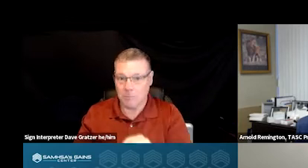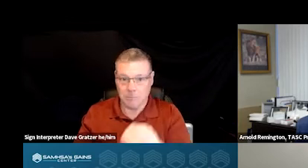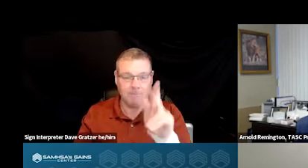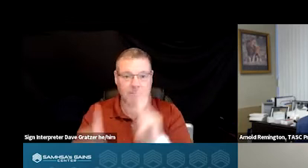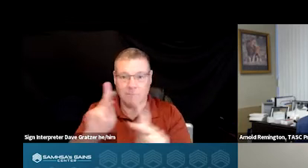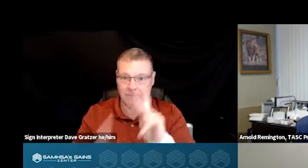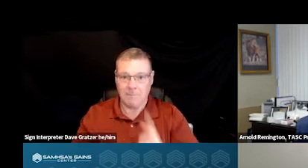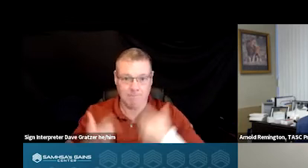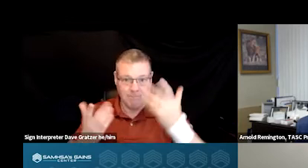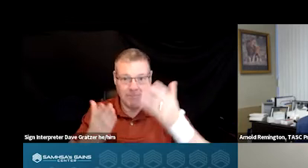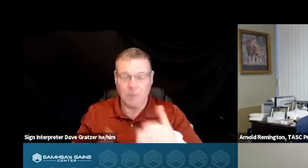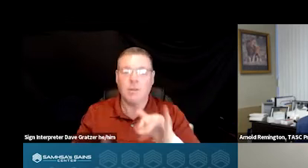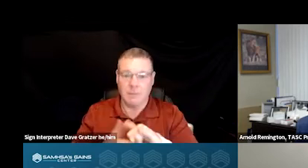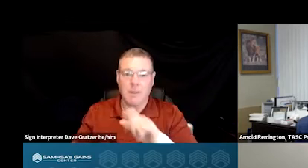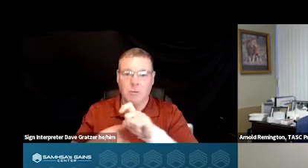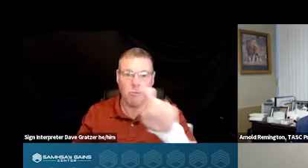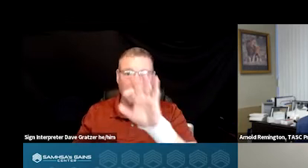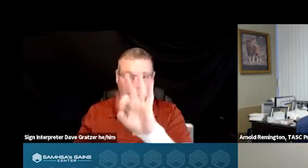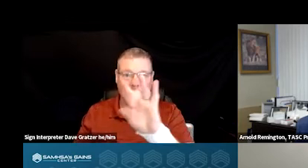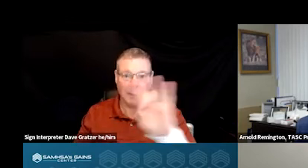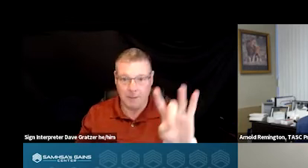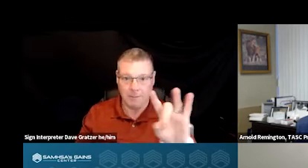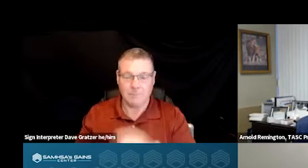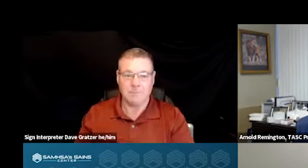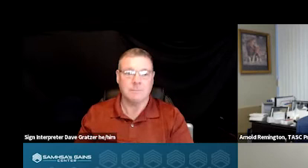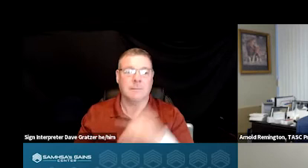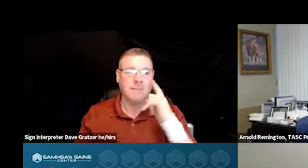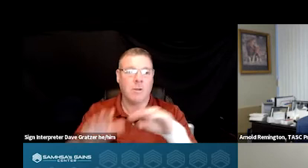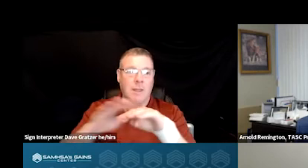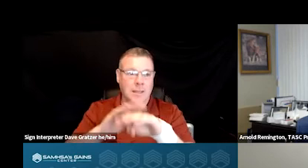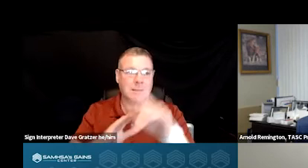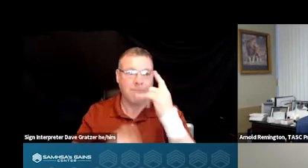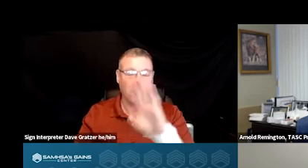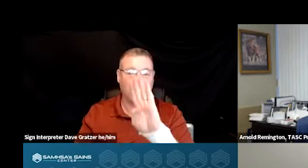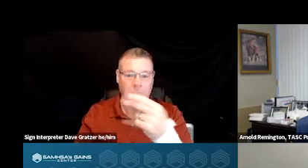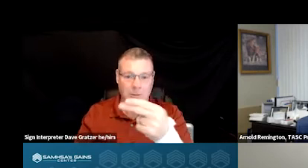potentially call 988 for access to Behavioral Health Services.